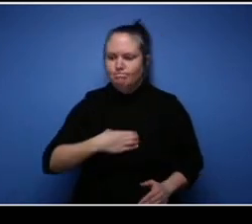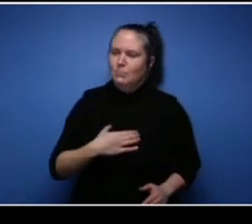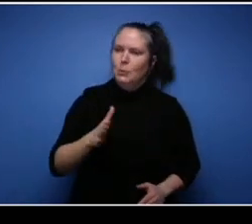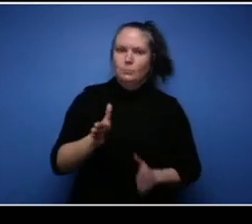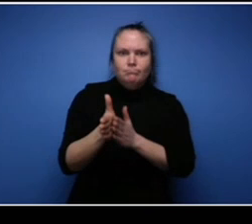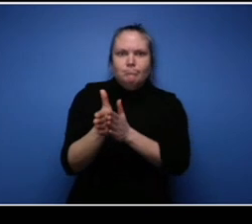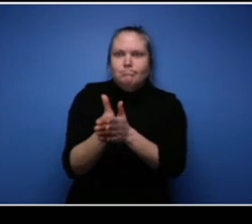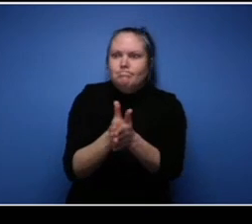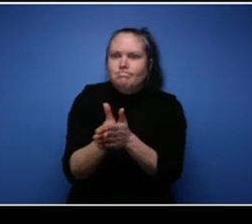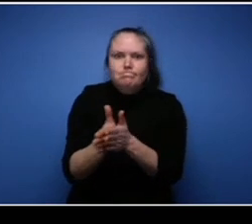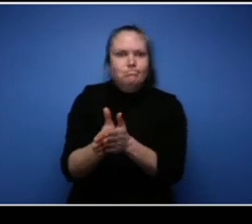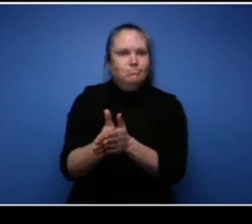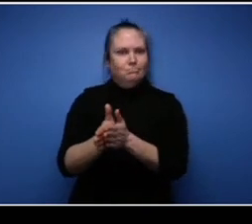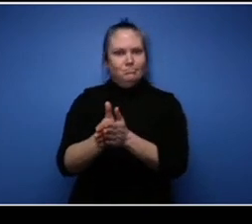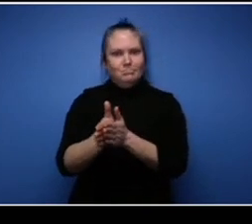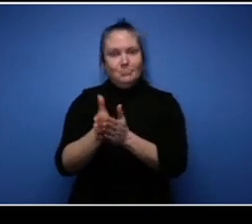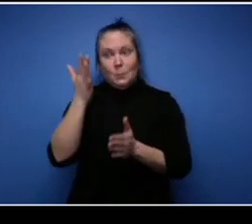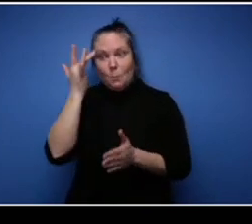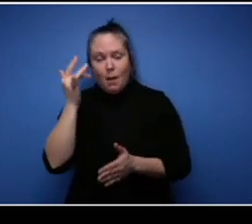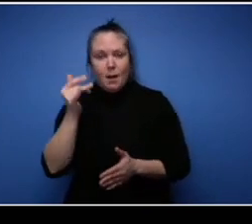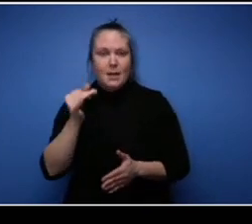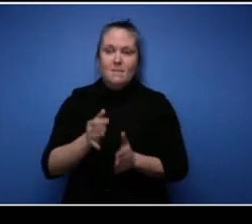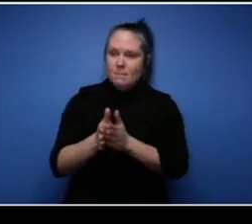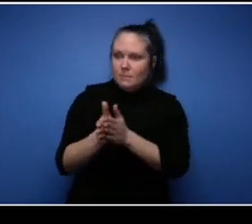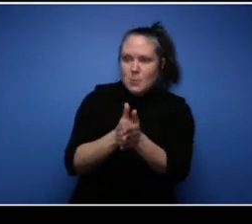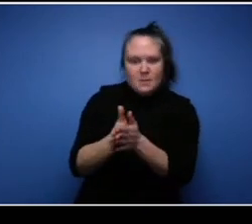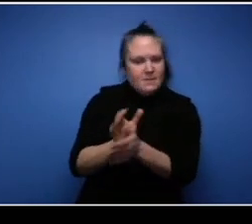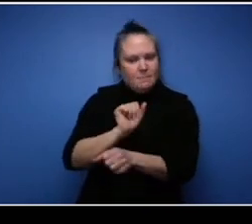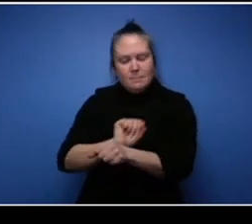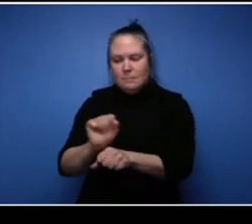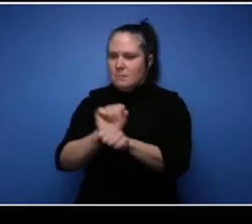money is eventually going to come there after you put the hard work in. I love the idea